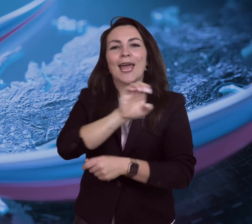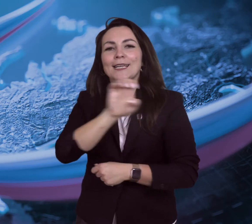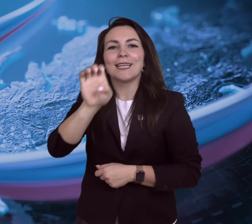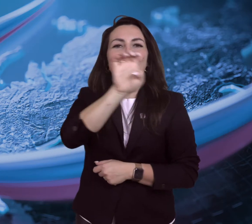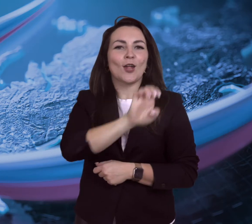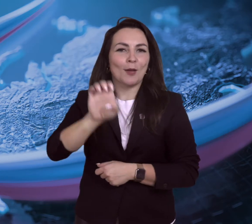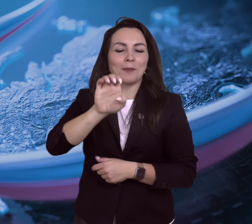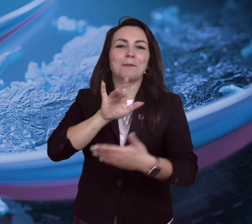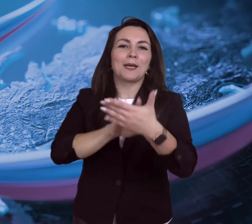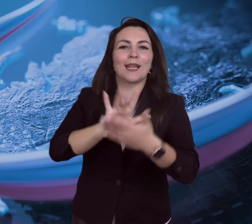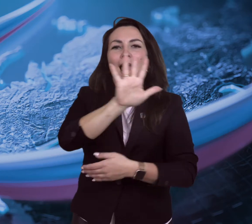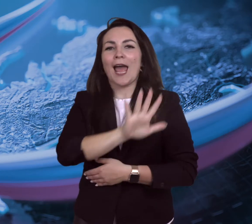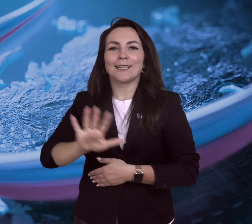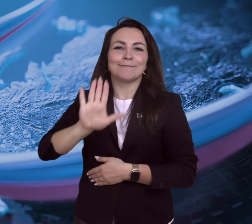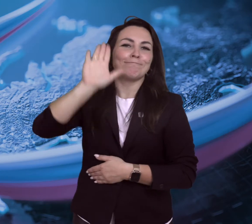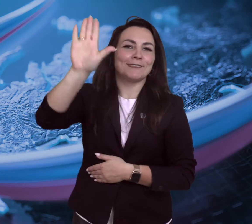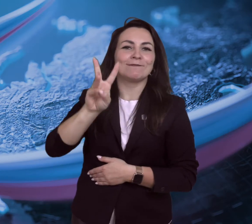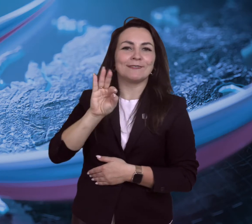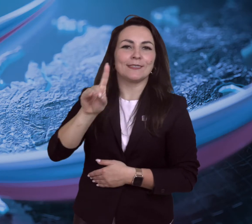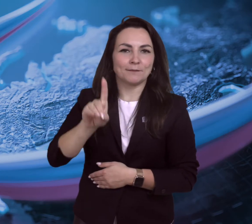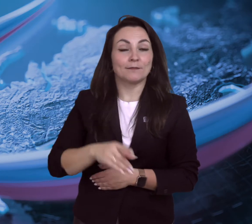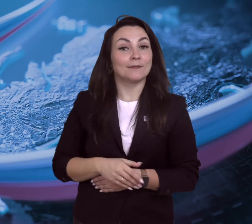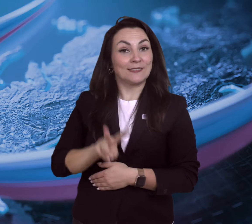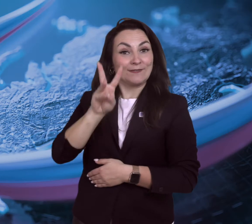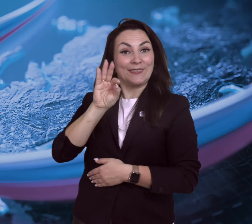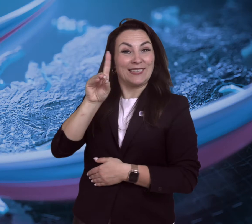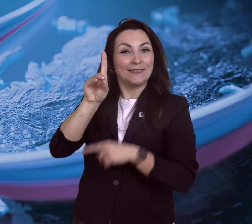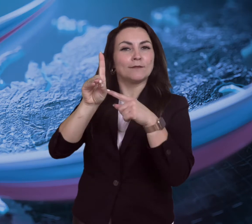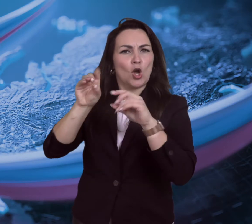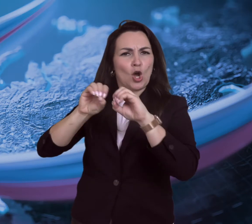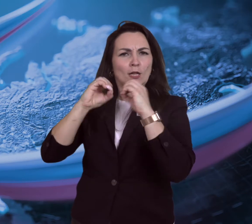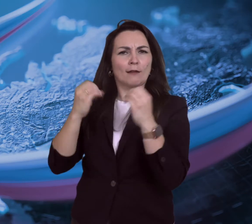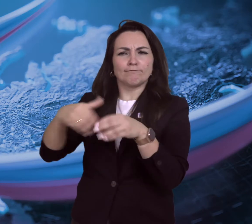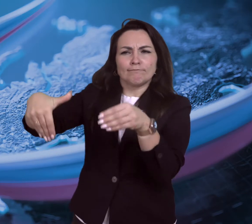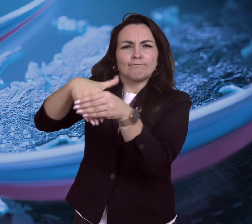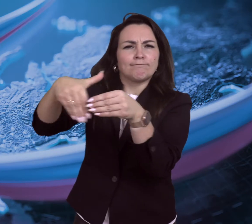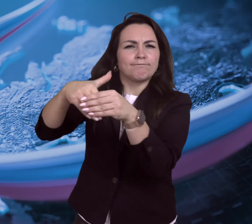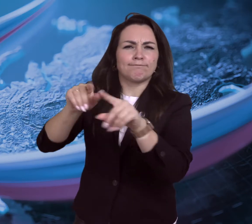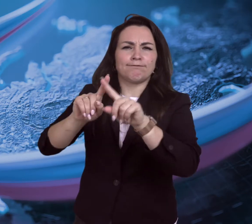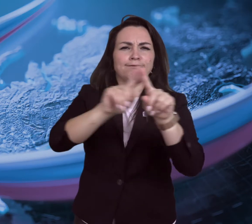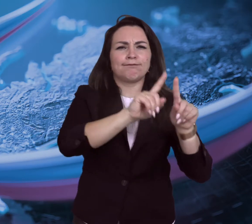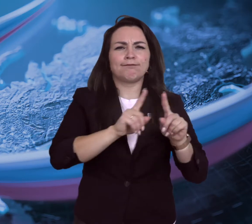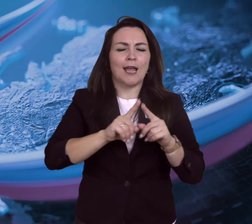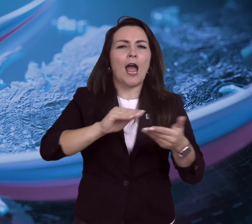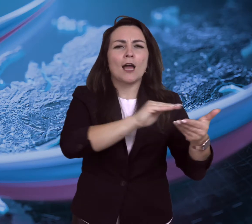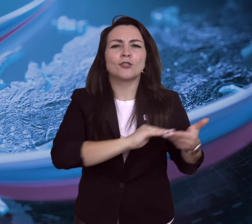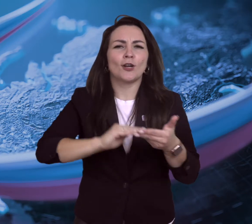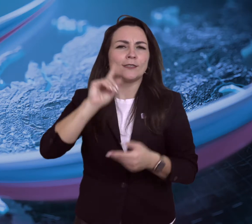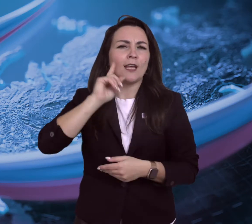was held in the building of the ARSD Central Board. Being a global organization for national associations